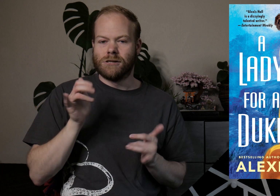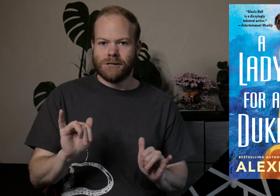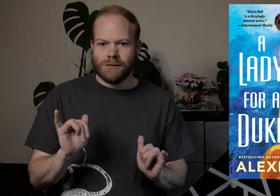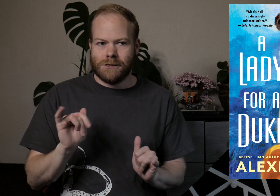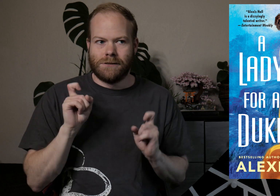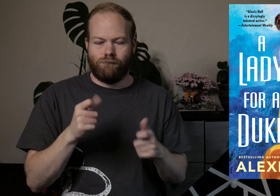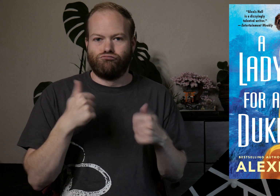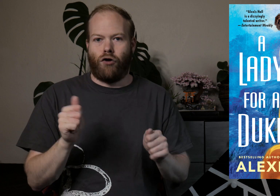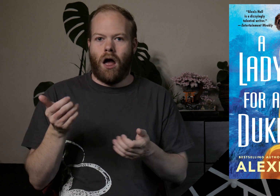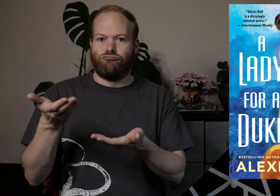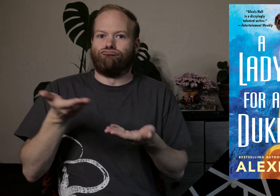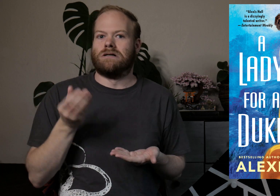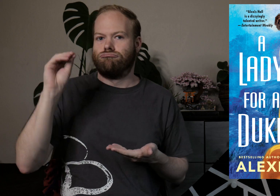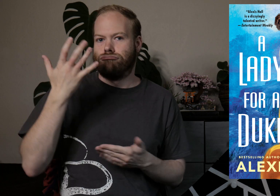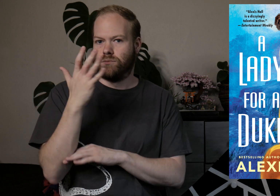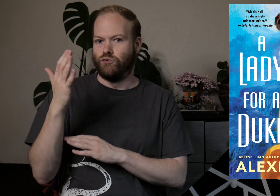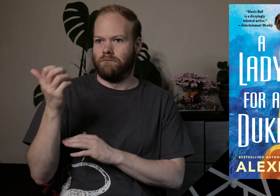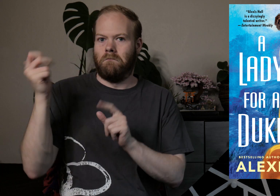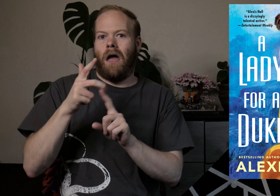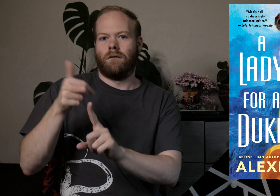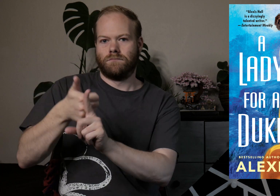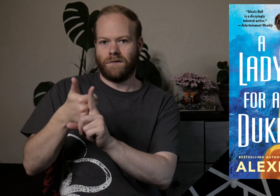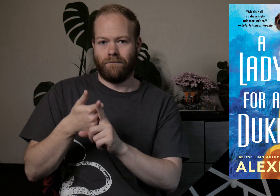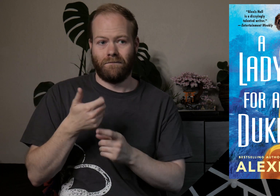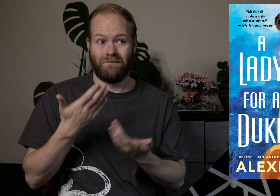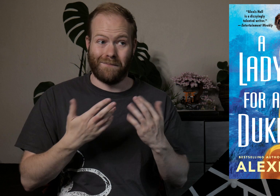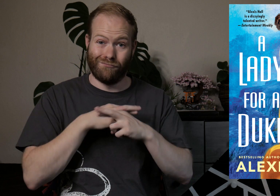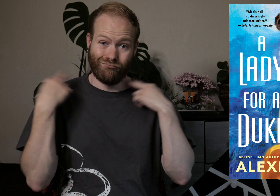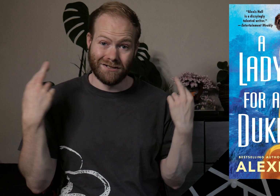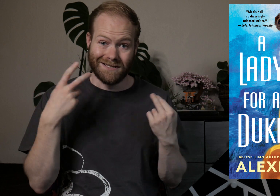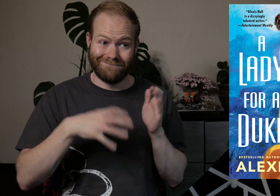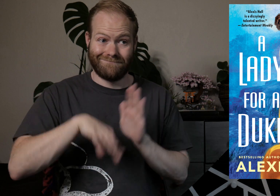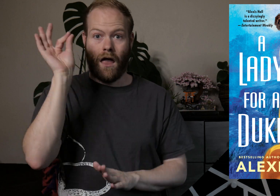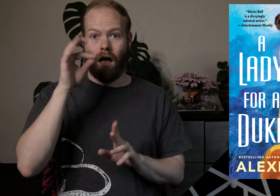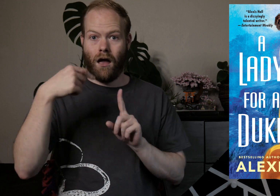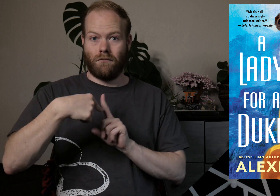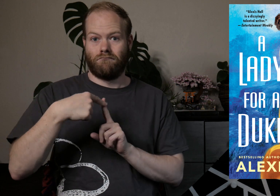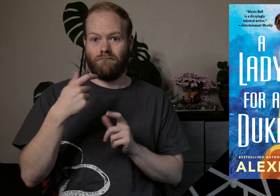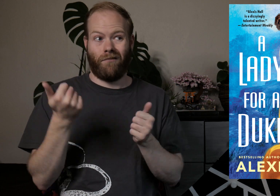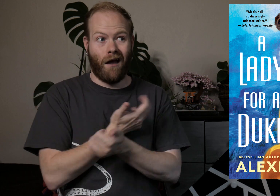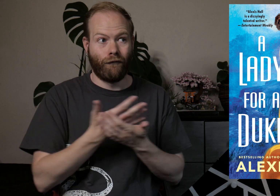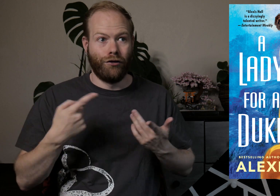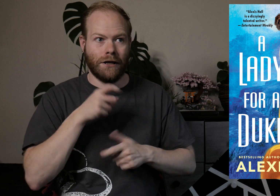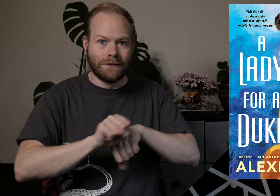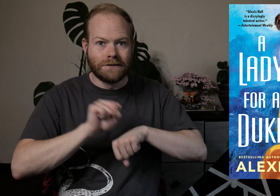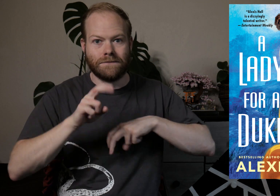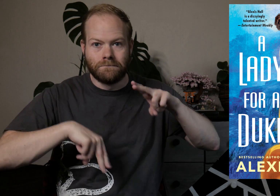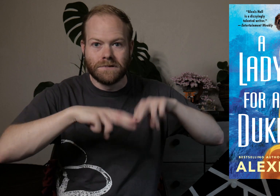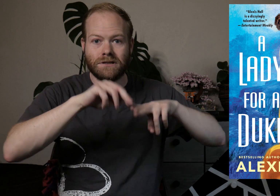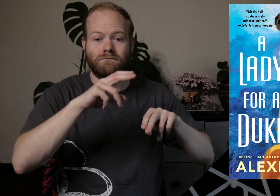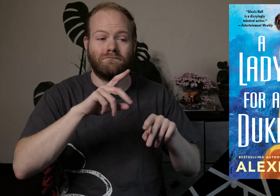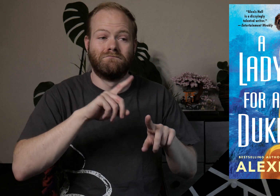She decides she has to try and bring Gracewood back to himself, perhaps at risk of discovery and everything she’s built,